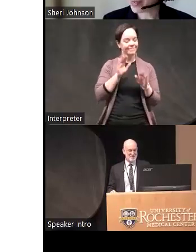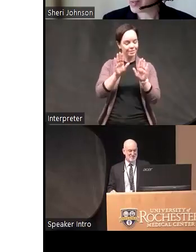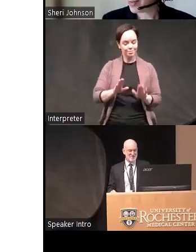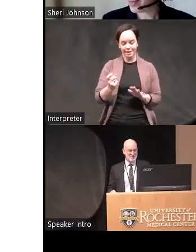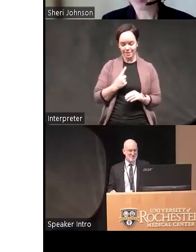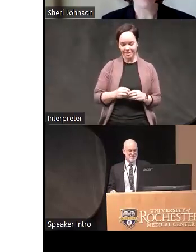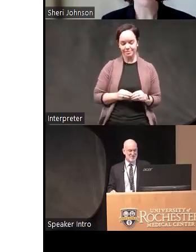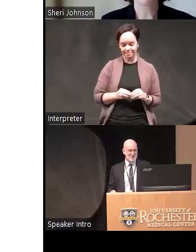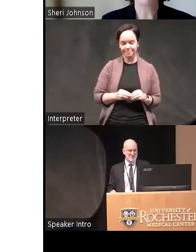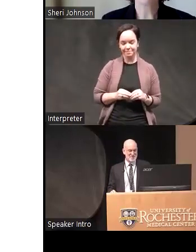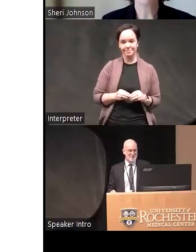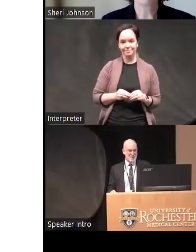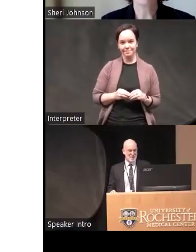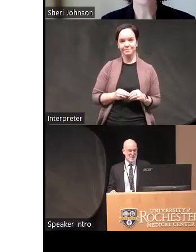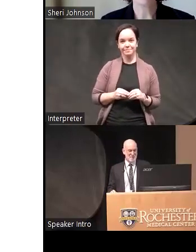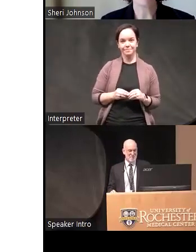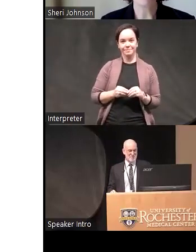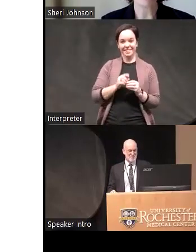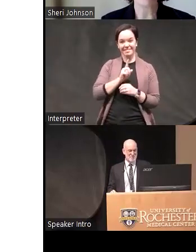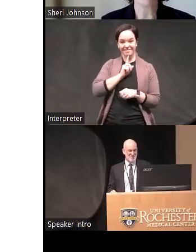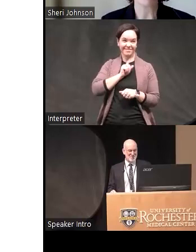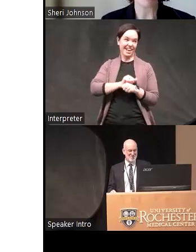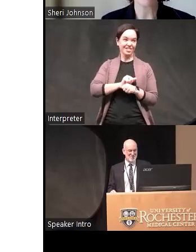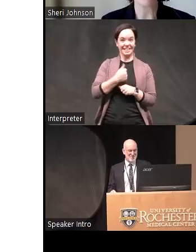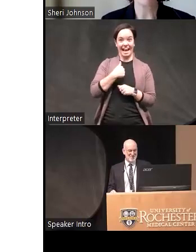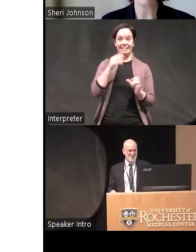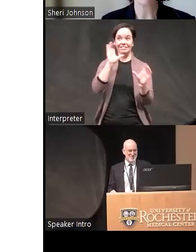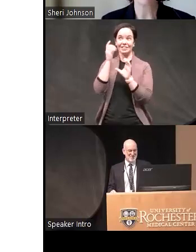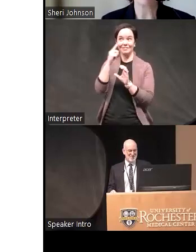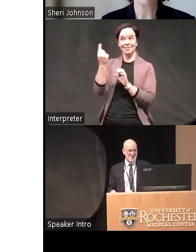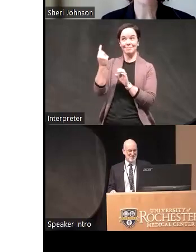um in fact I've been trying to find somebody who wants to do a meta-analysis with me because